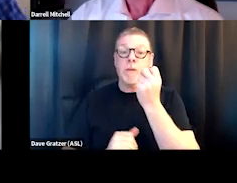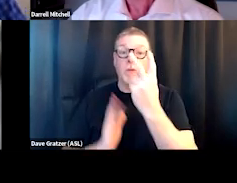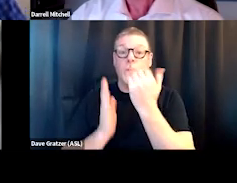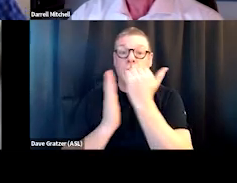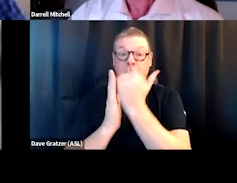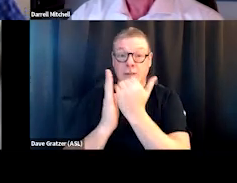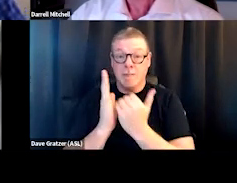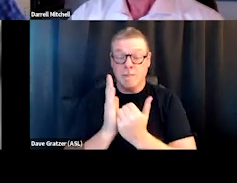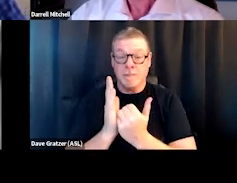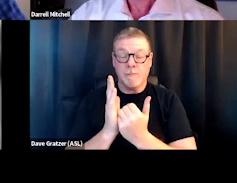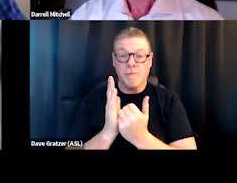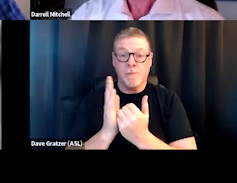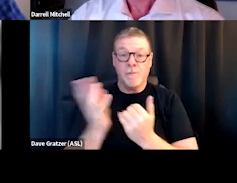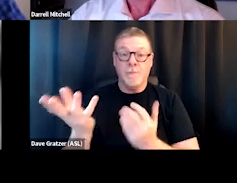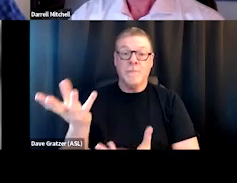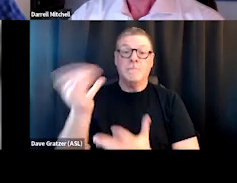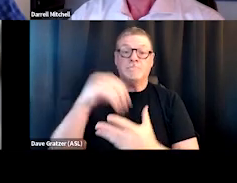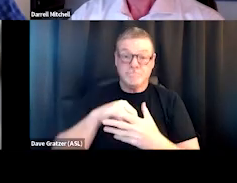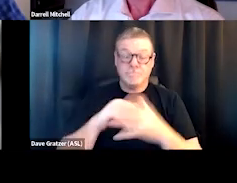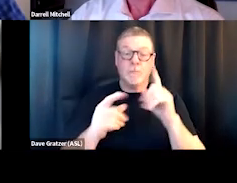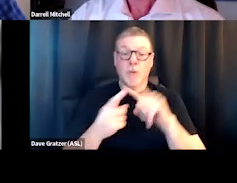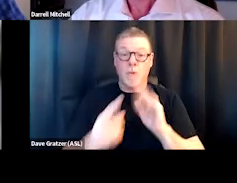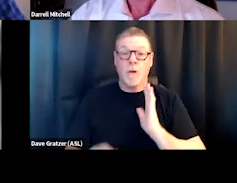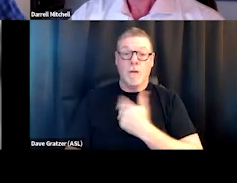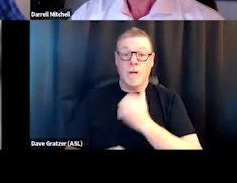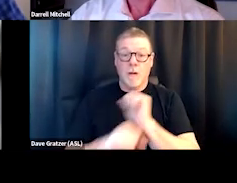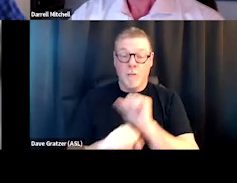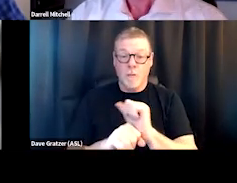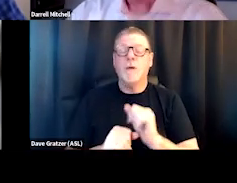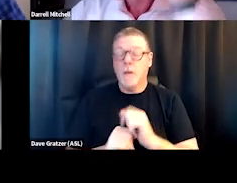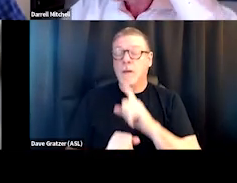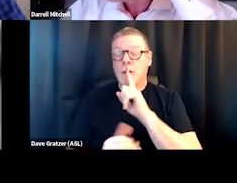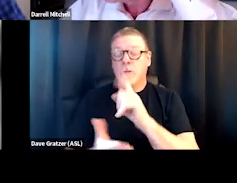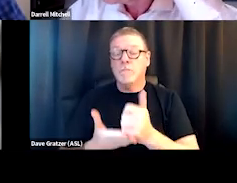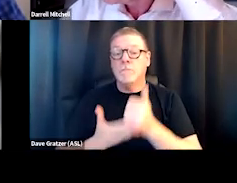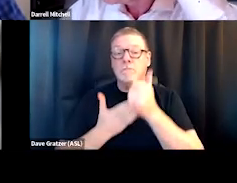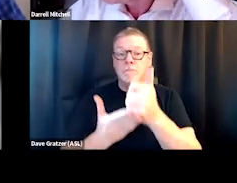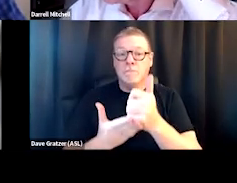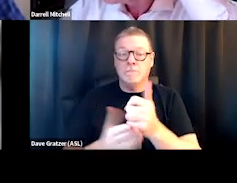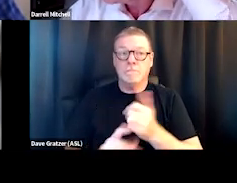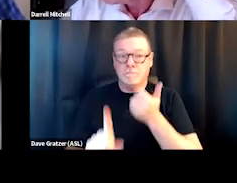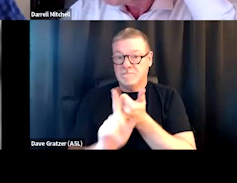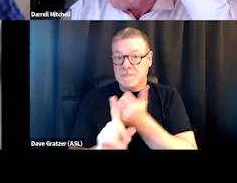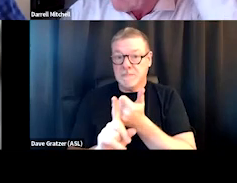bringing 12-step into our work has been really helpful for its own sake because it's, you know,